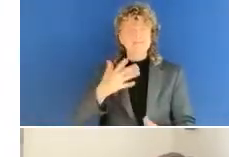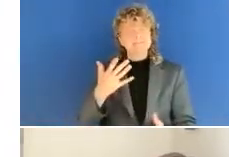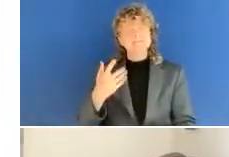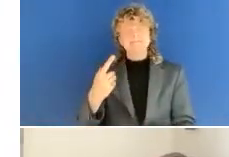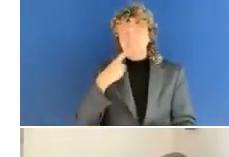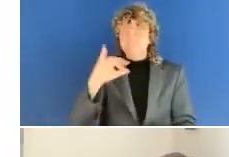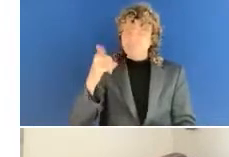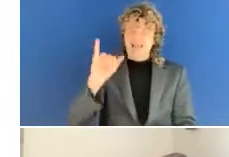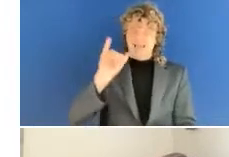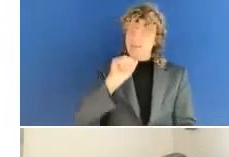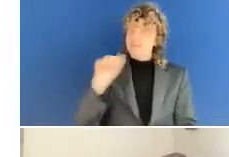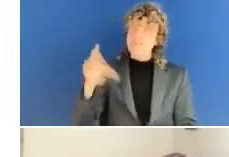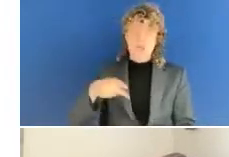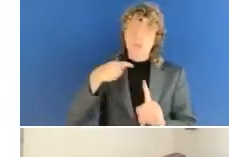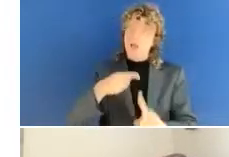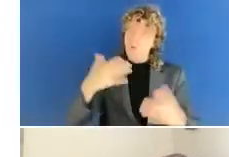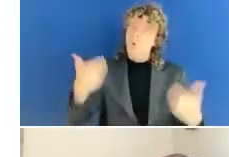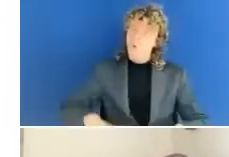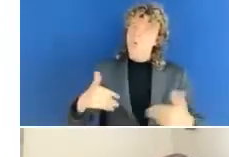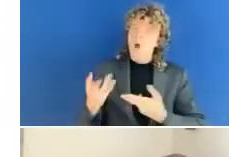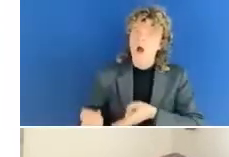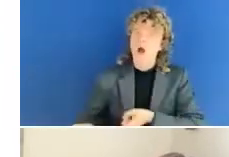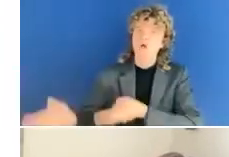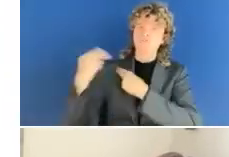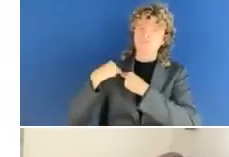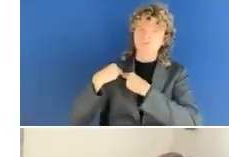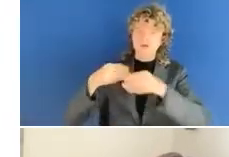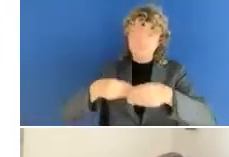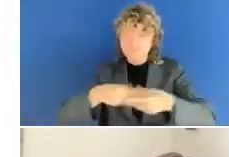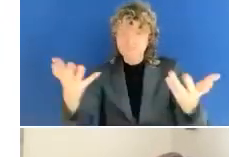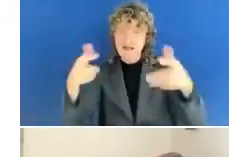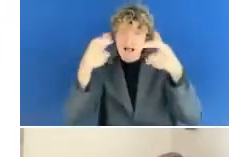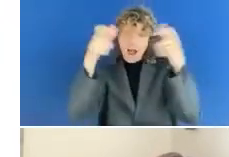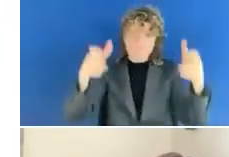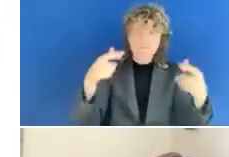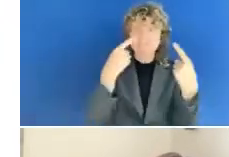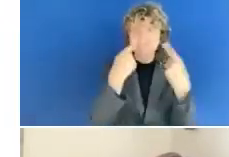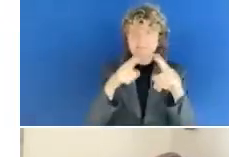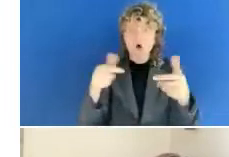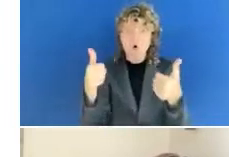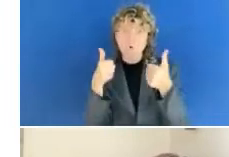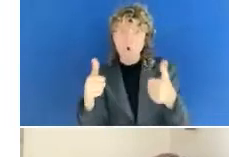in providing professionals with the best practice resources, guidance, certifications, to those